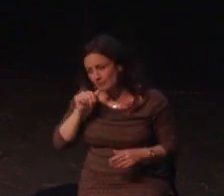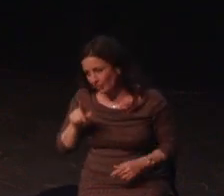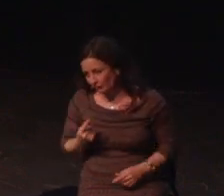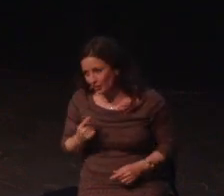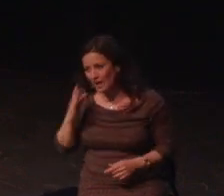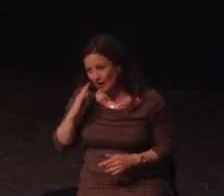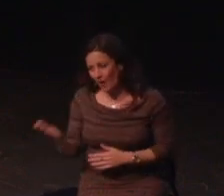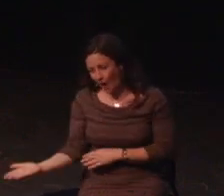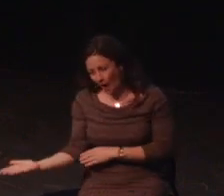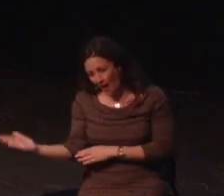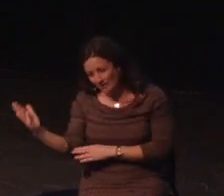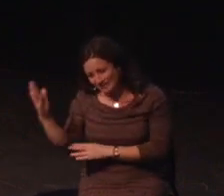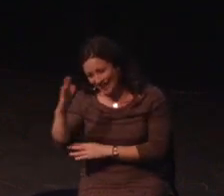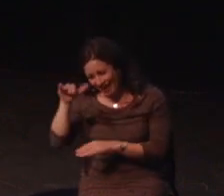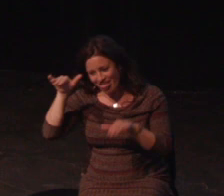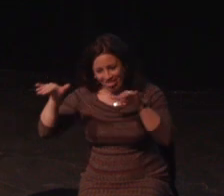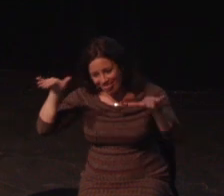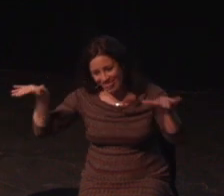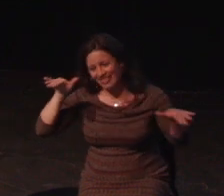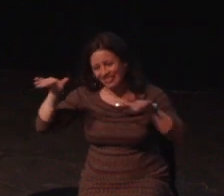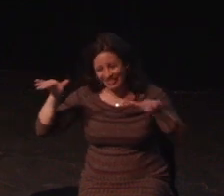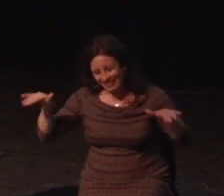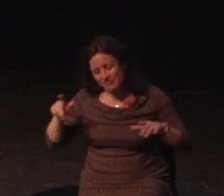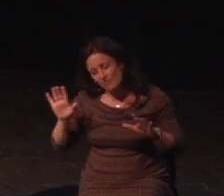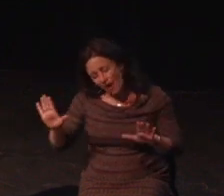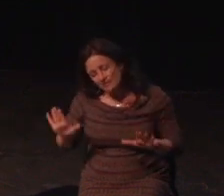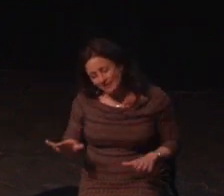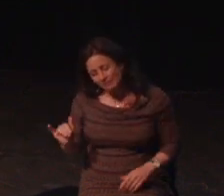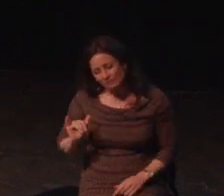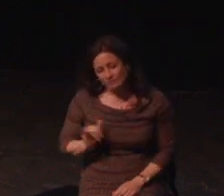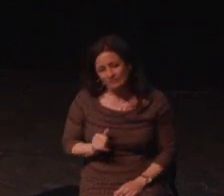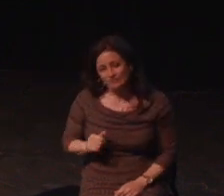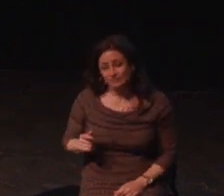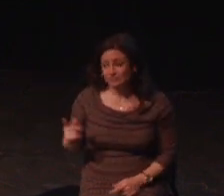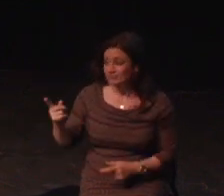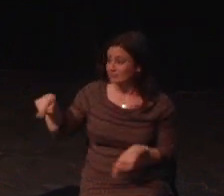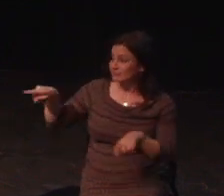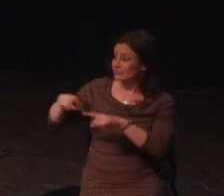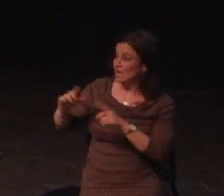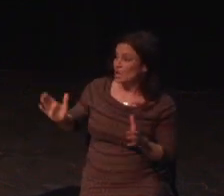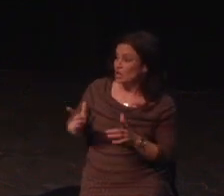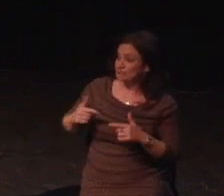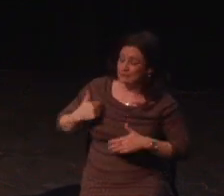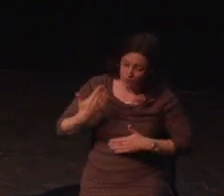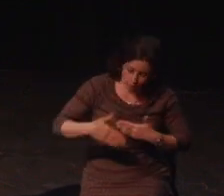Things are going to get even more awkward than they are right now. So, I'm sorry. Okay my hope today is that either I'll inspire you with my tendency to overshadow,